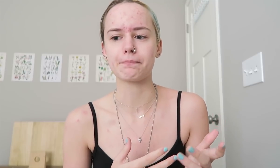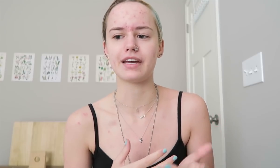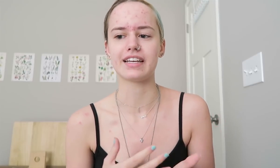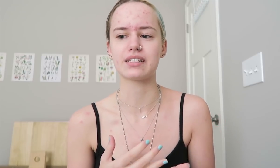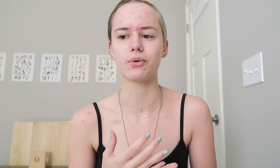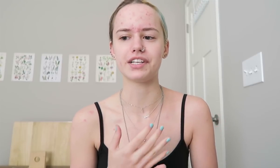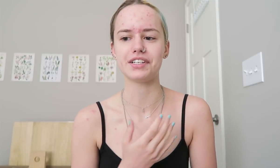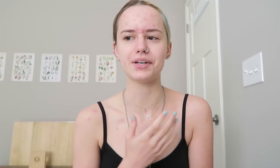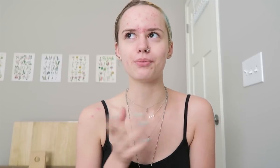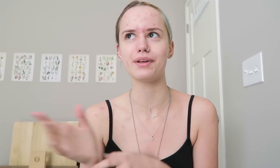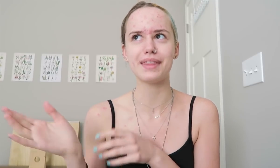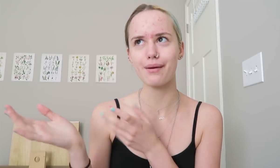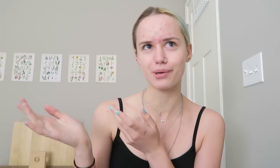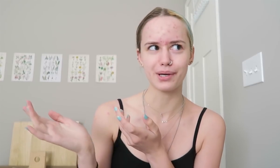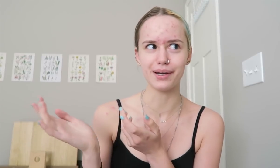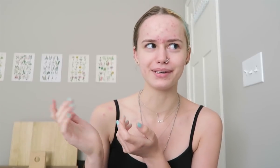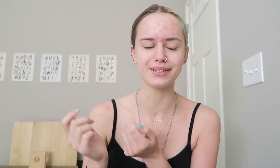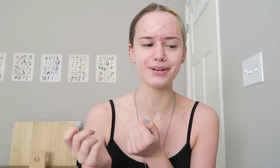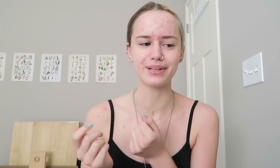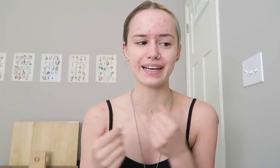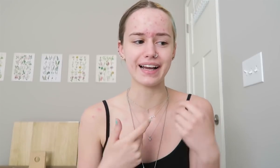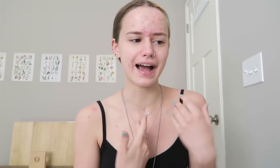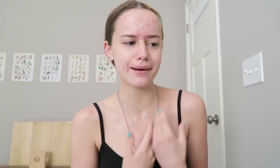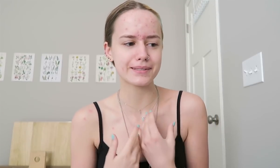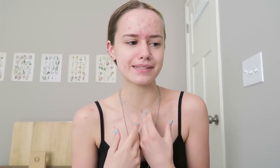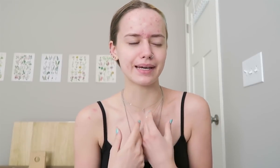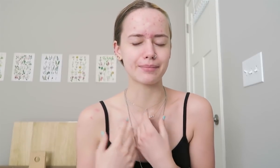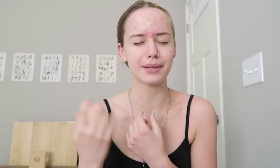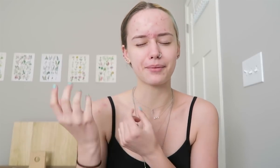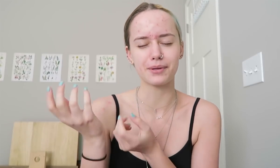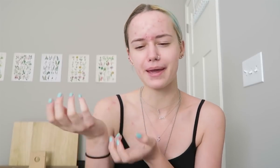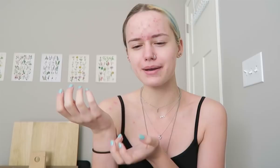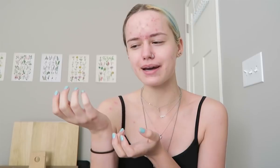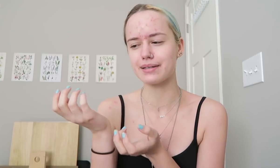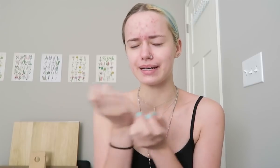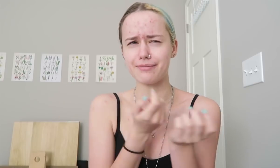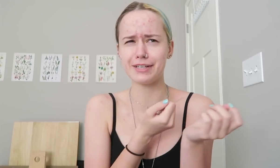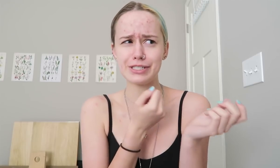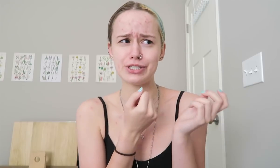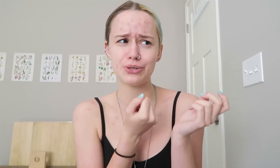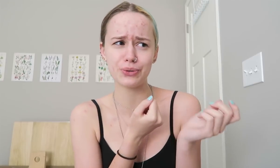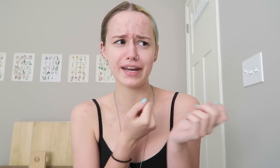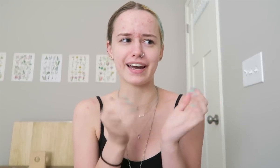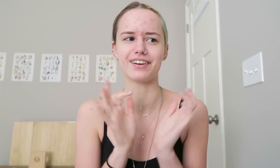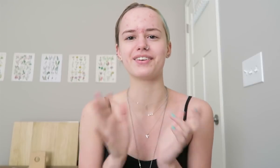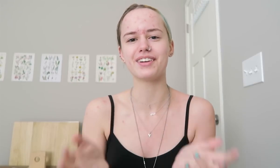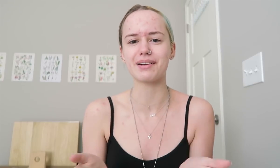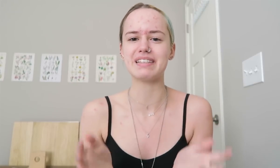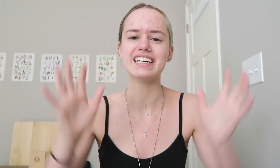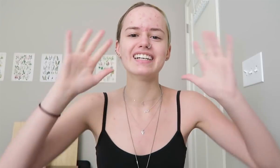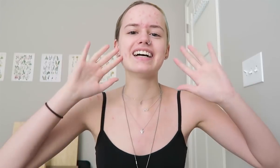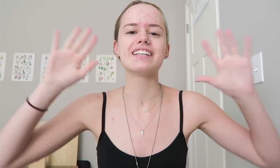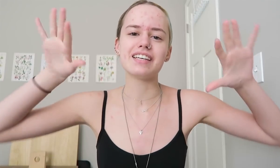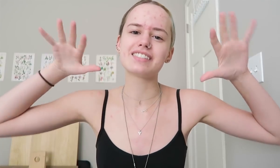know when they were done. You know, like, I was done but like were they done, did I finish too quick? I don't know, you know what I mean?